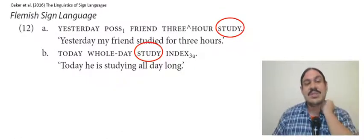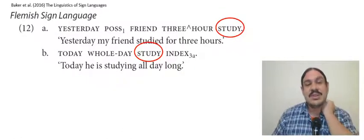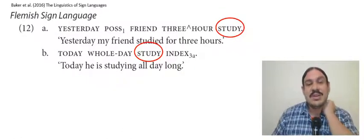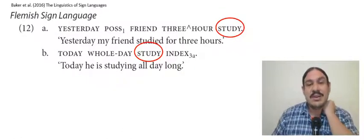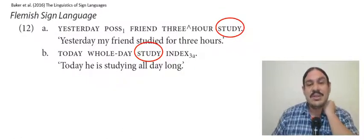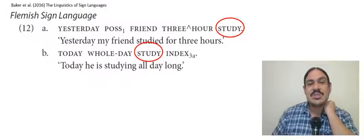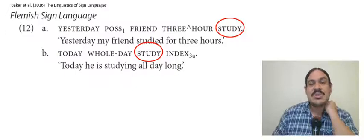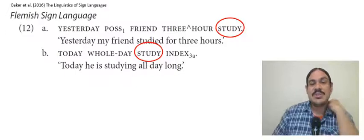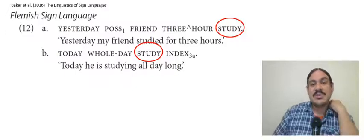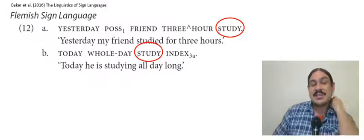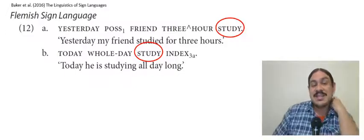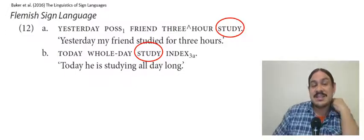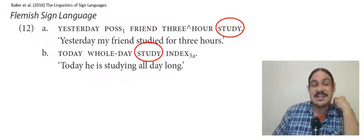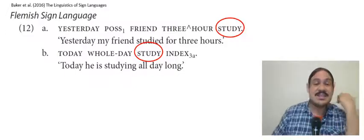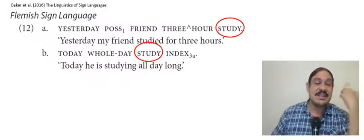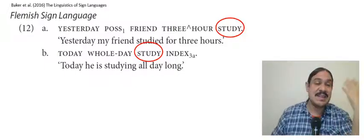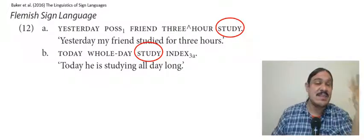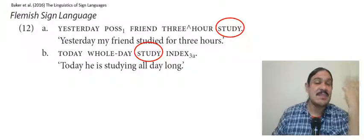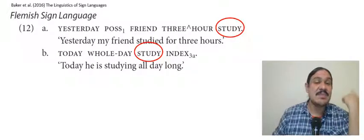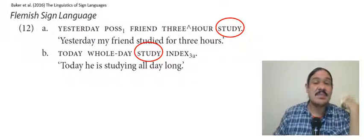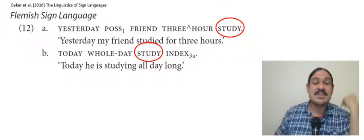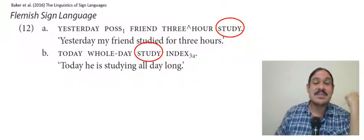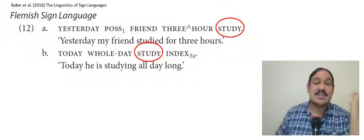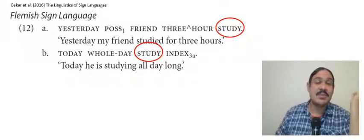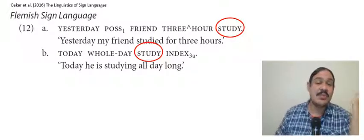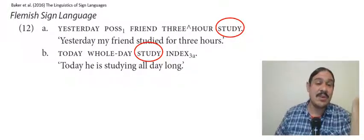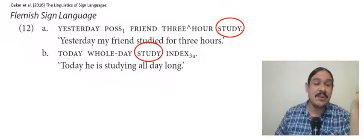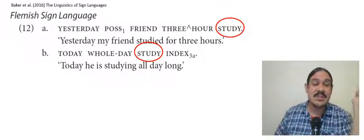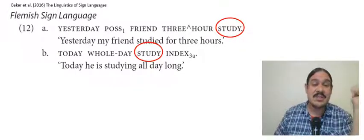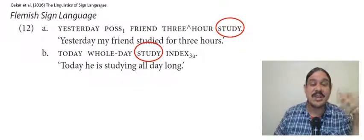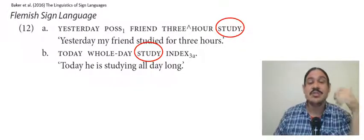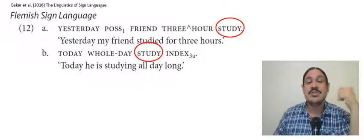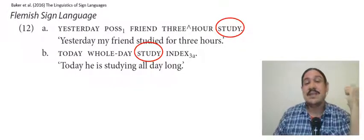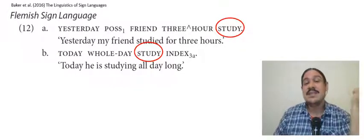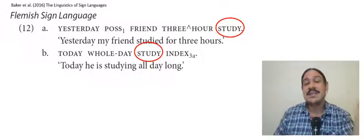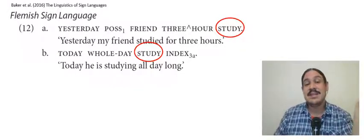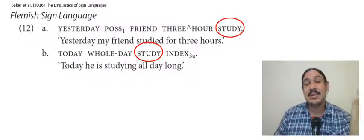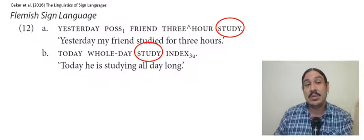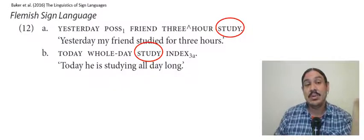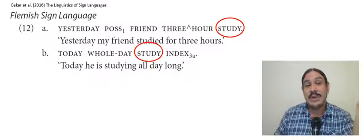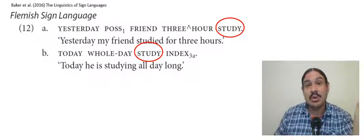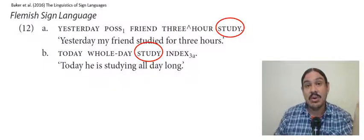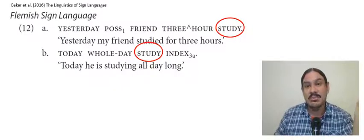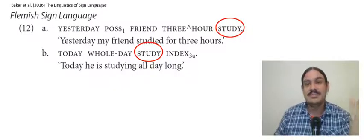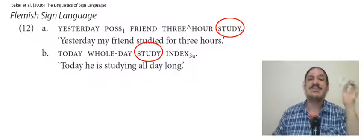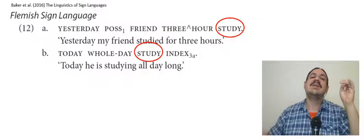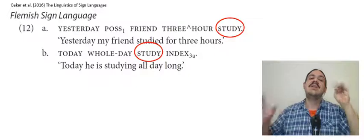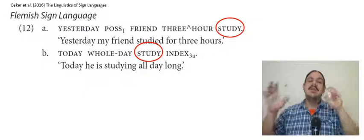sentences but the what's giving you the time information